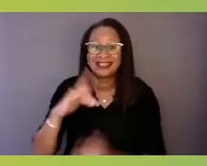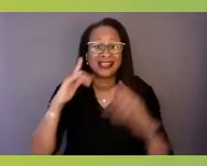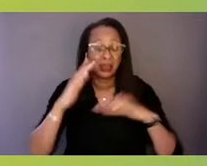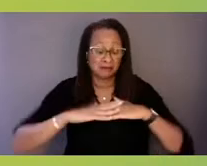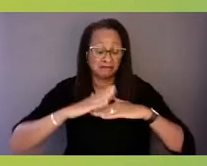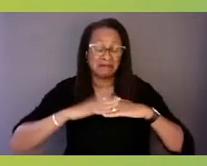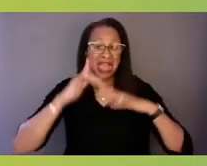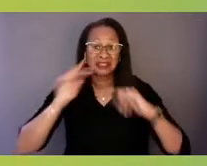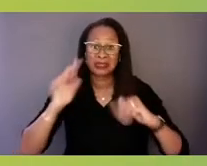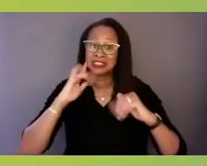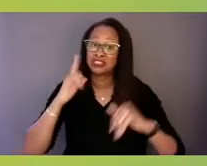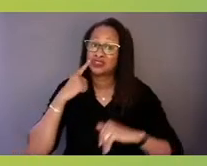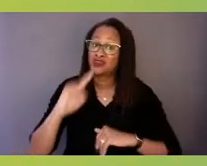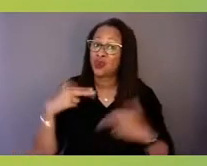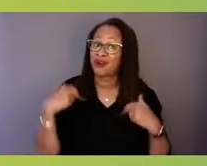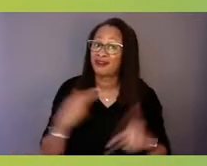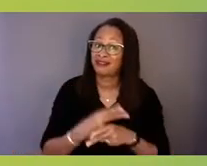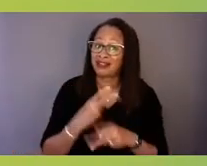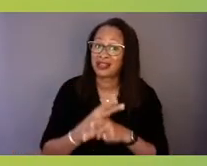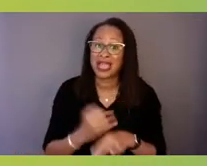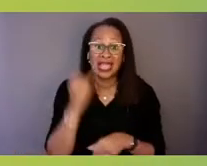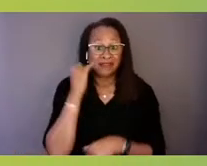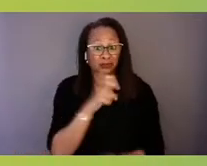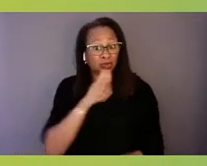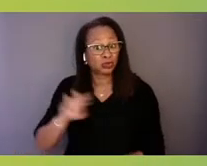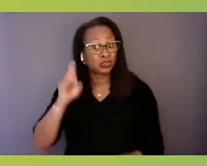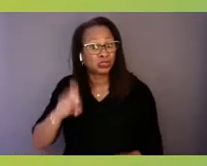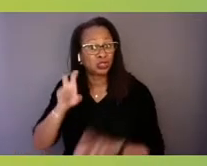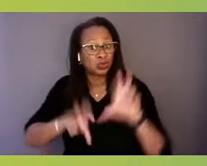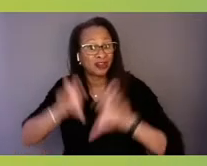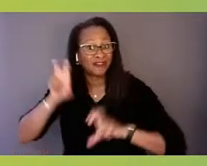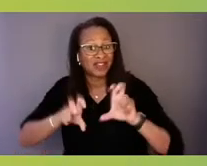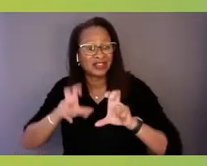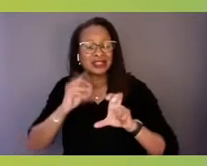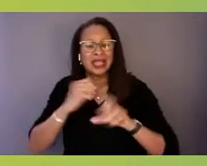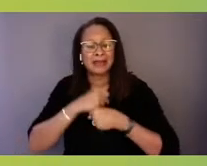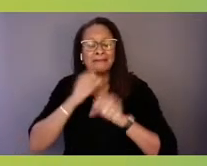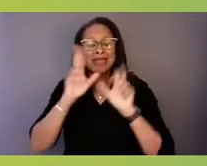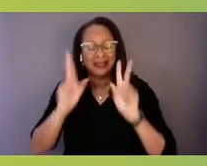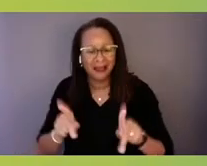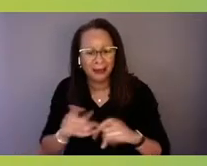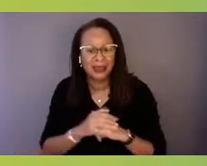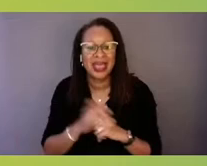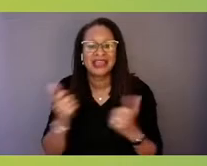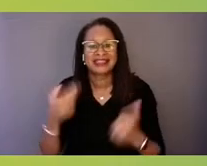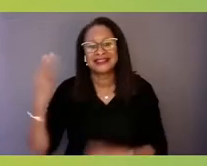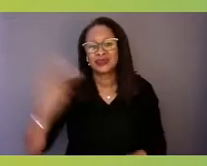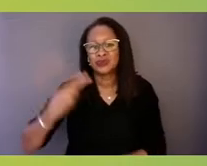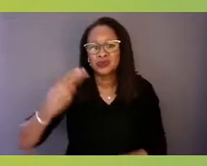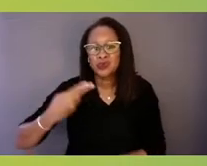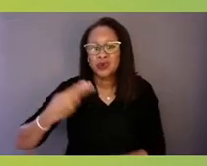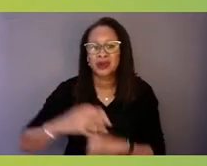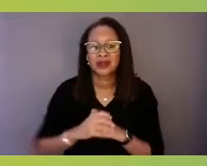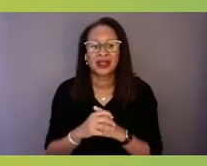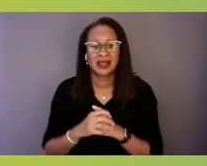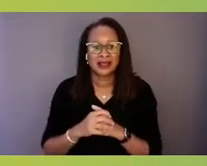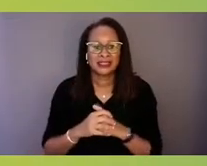we need to invest and make up these historic disparities